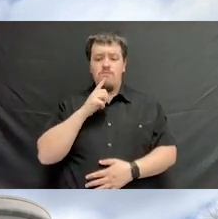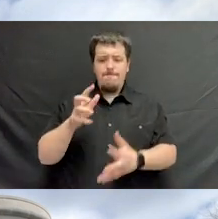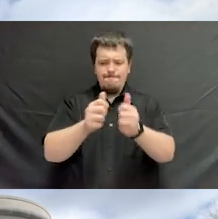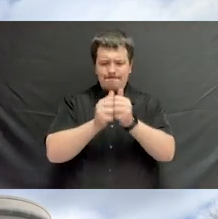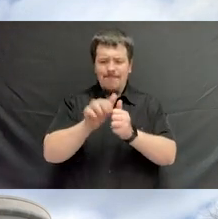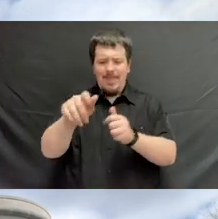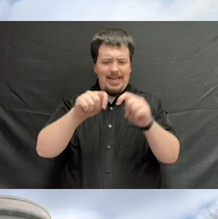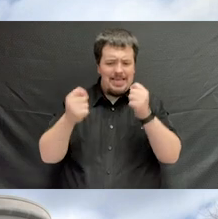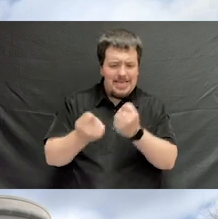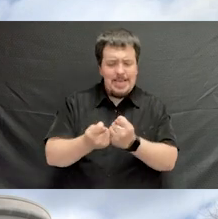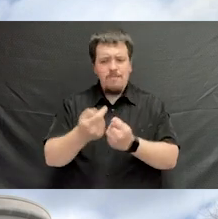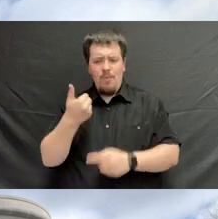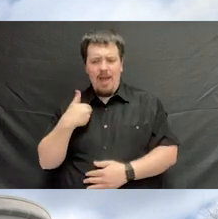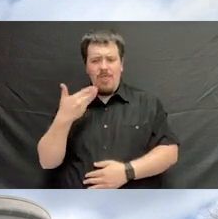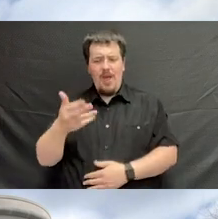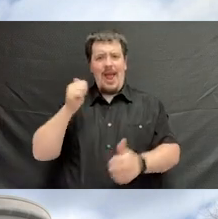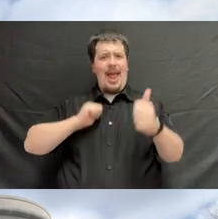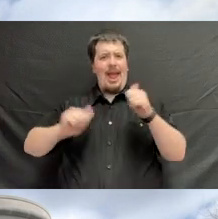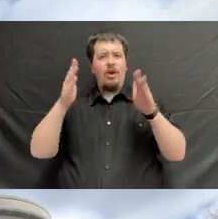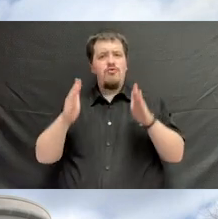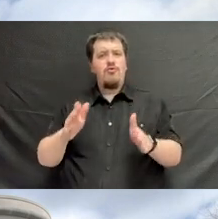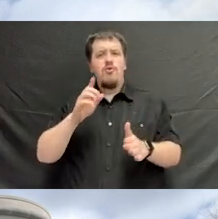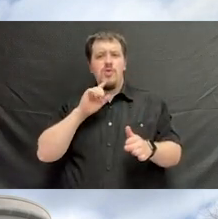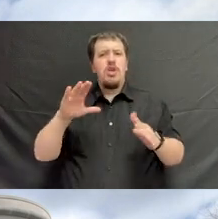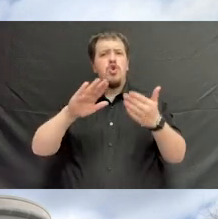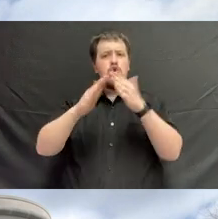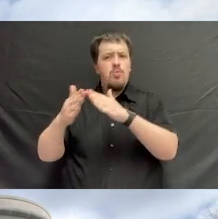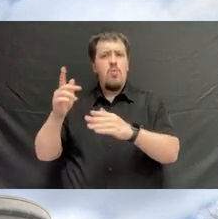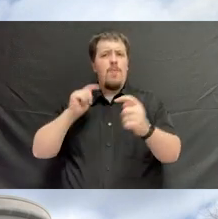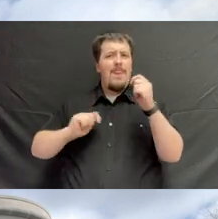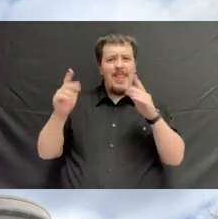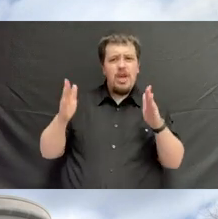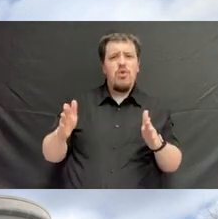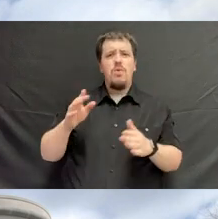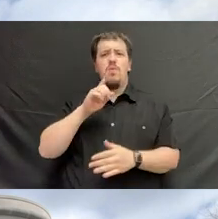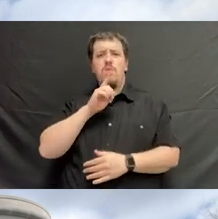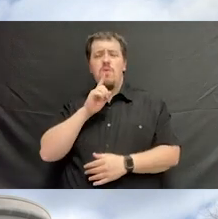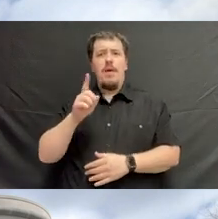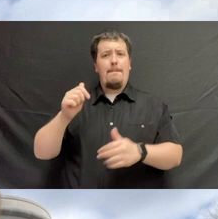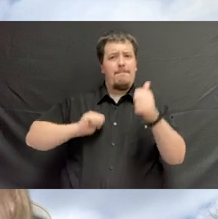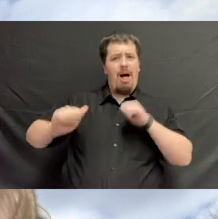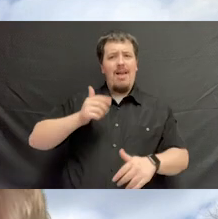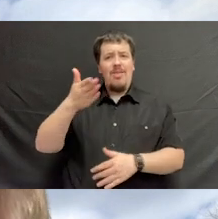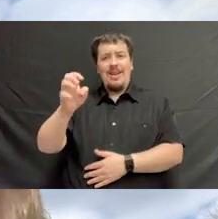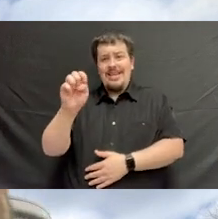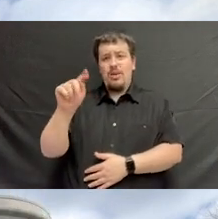on that team that we created of actors that did community theater and plays at East Tennessee State and coupled with Bud Frank